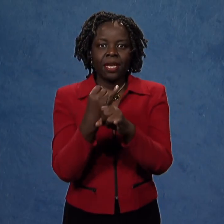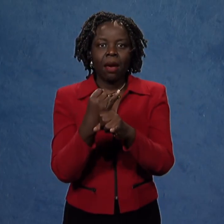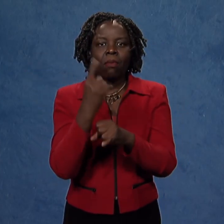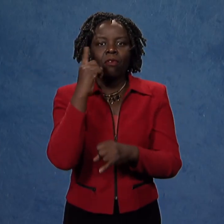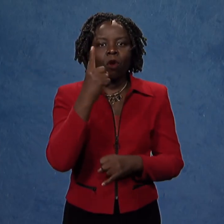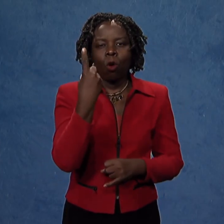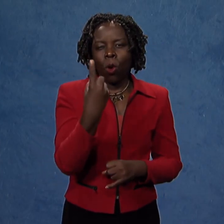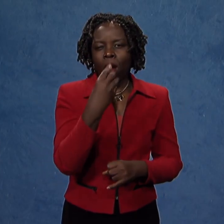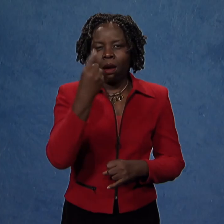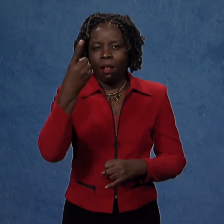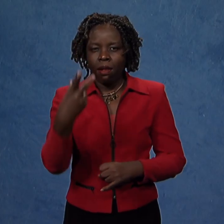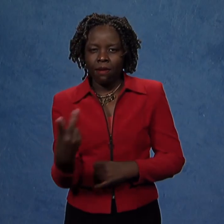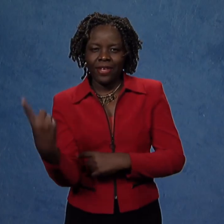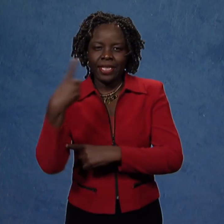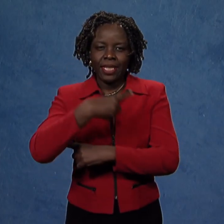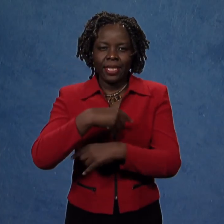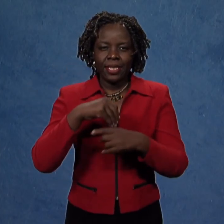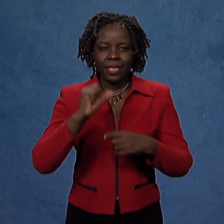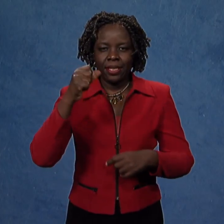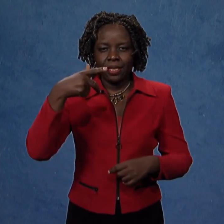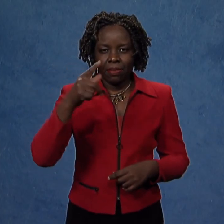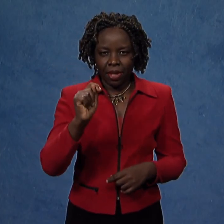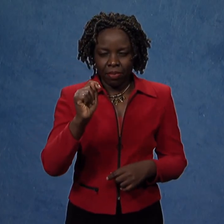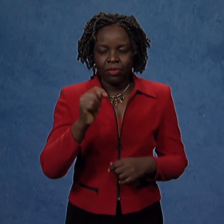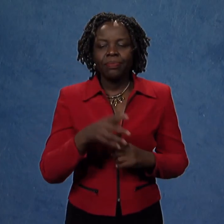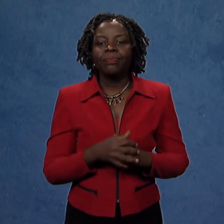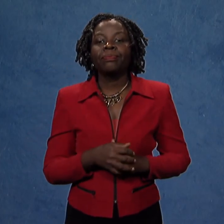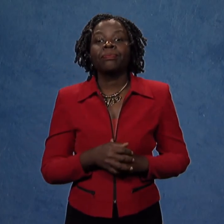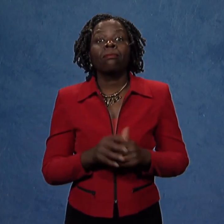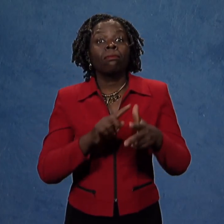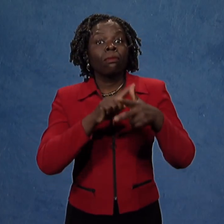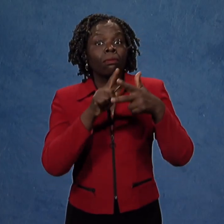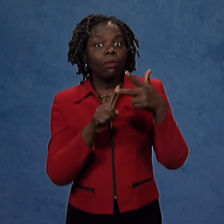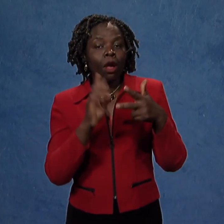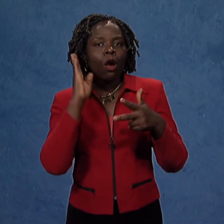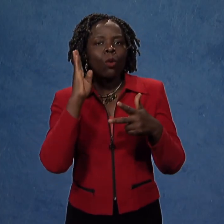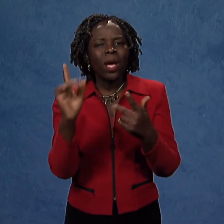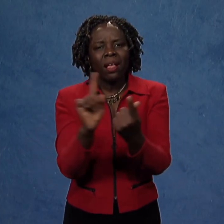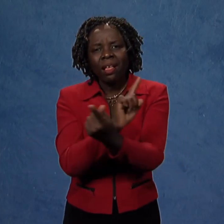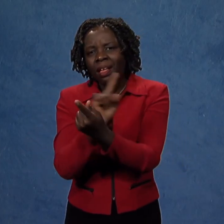for one-and-a-half days in September.